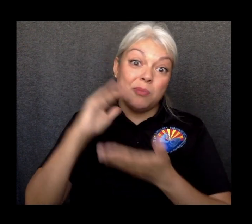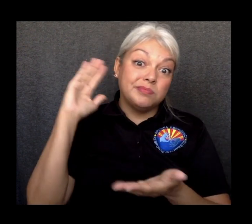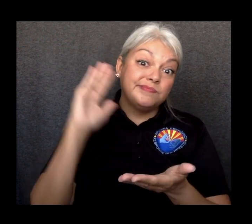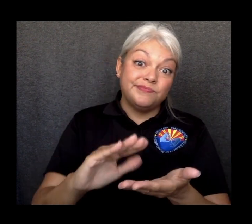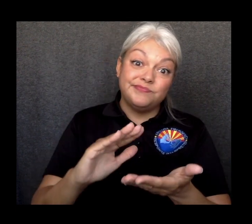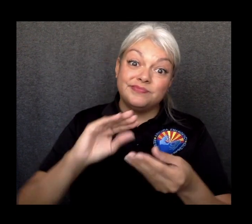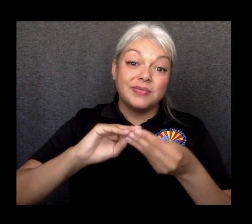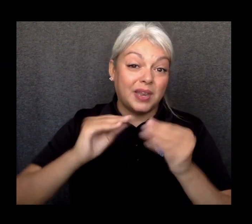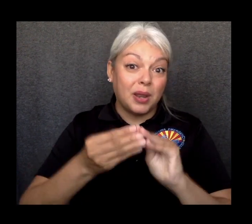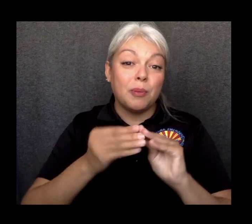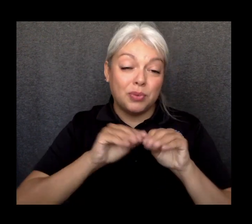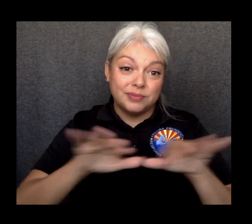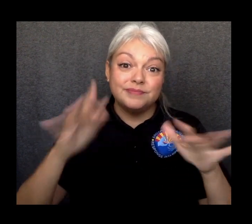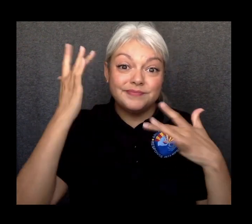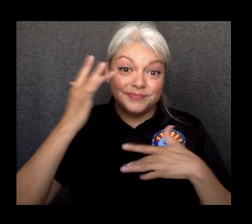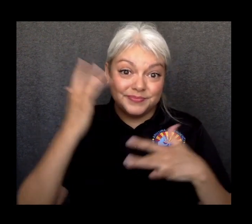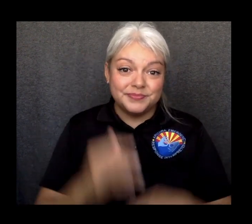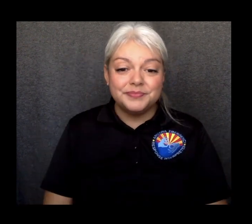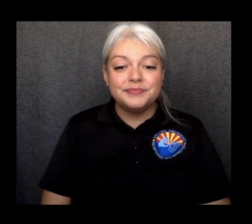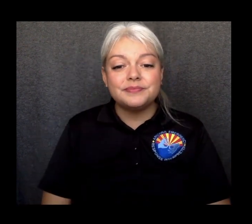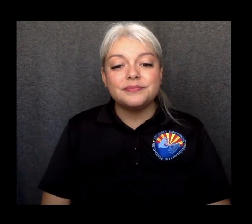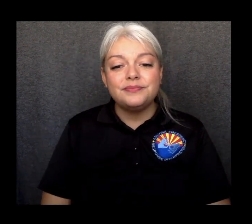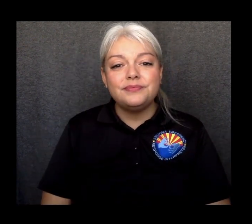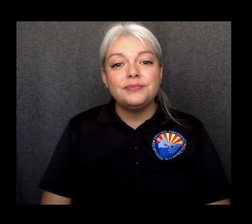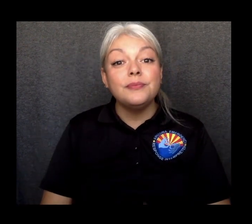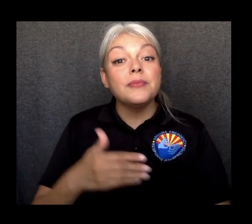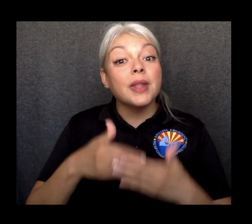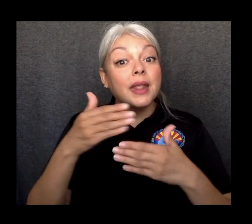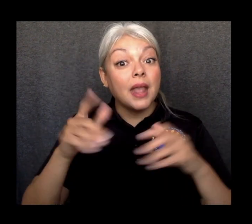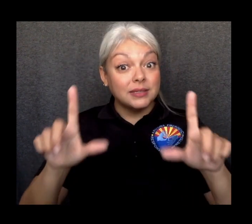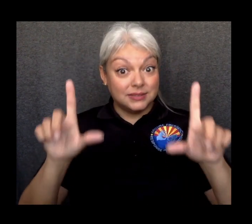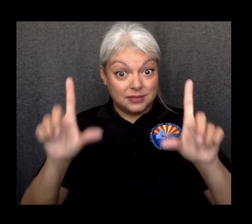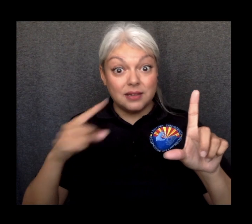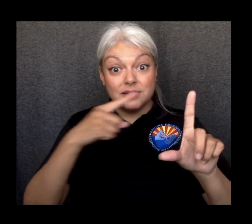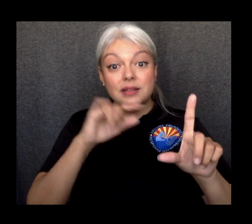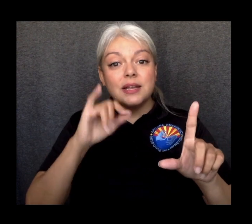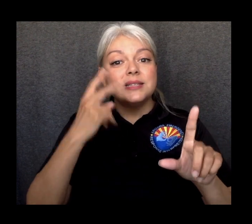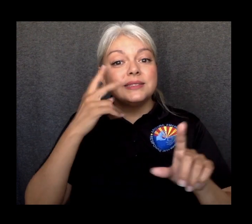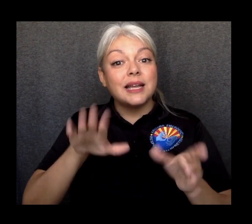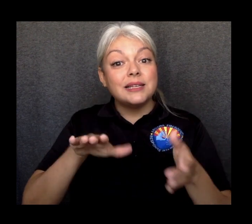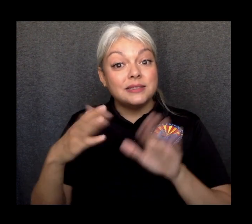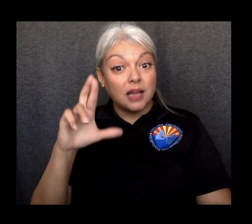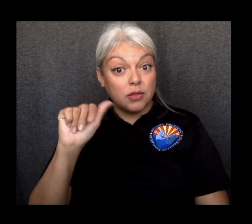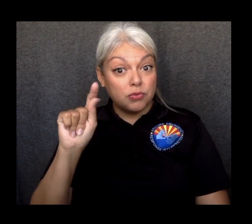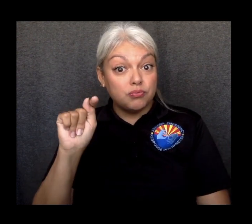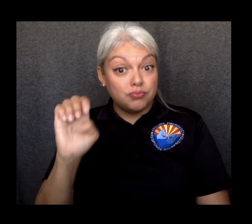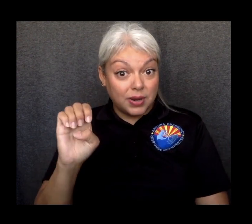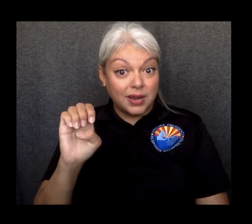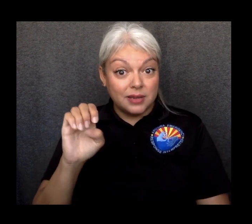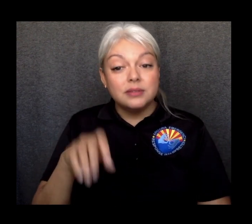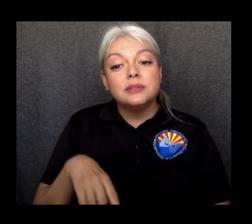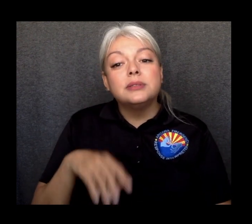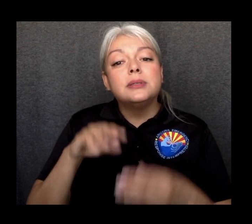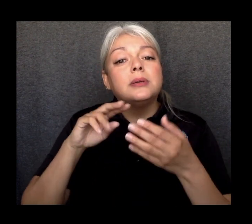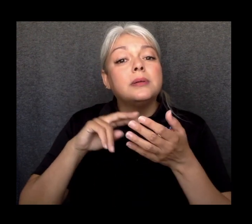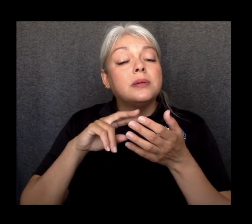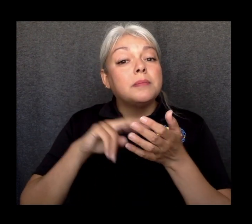The next slide just shows you the death rate. You may be aware that early in the epidemic many of the deaths that we had were occurring